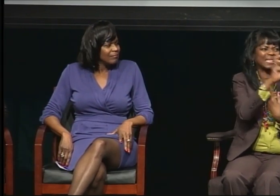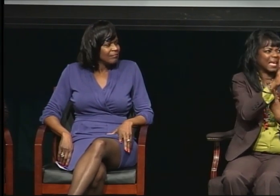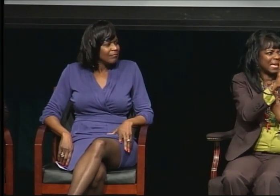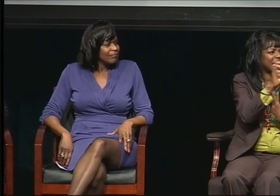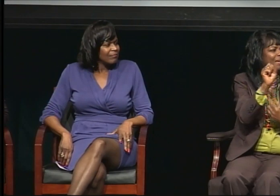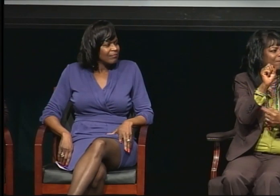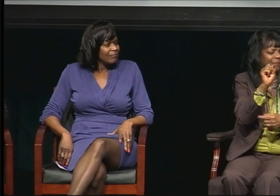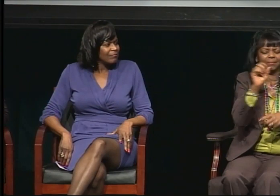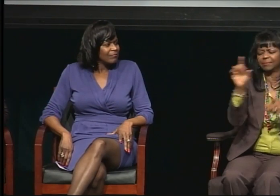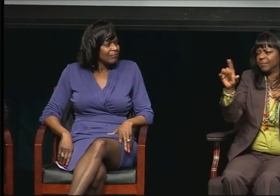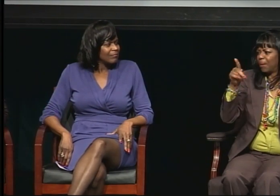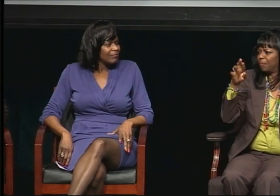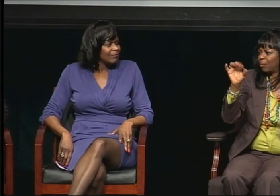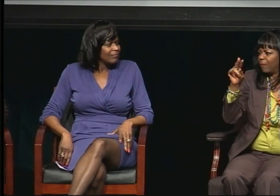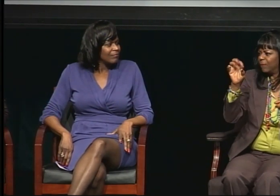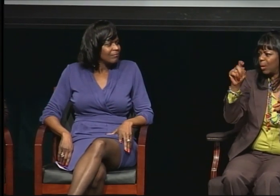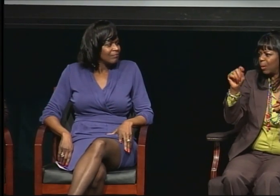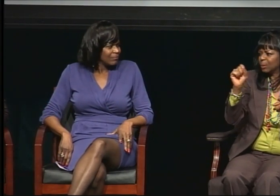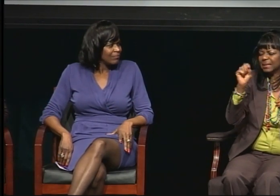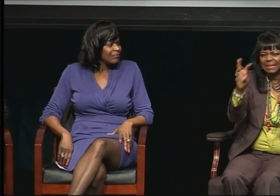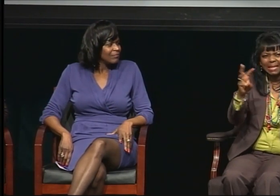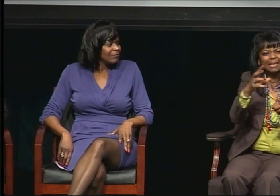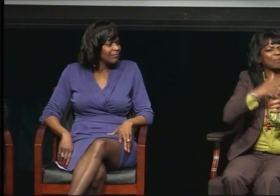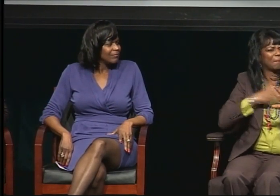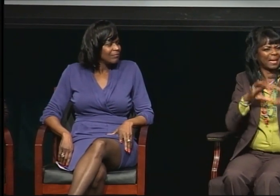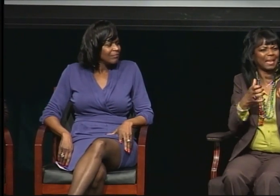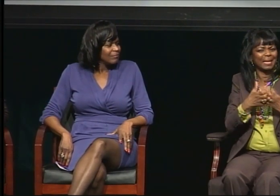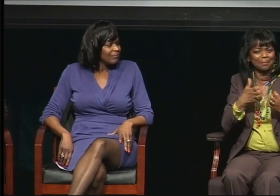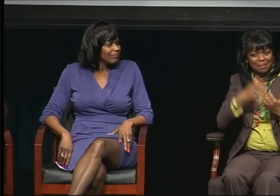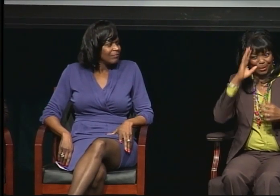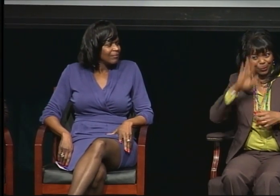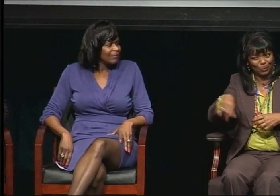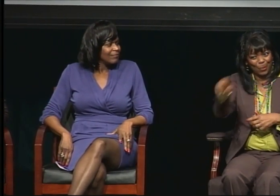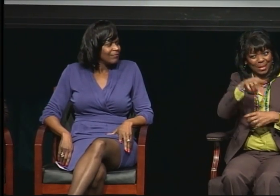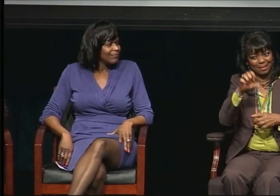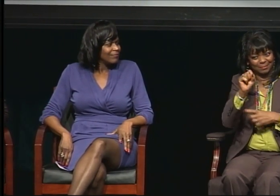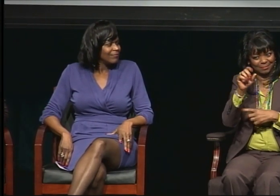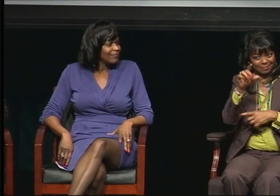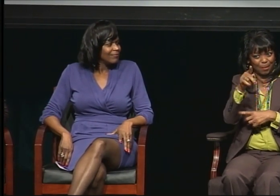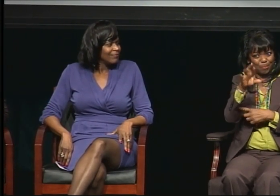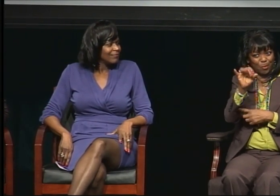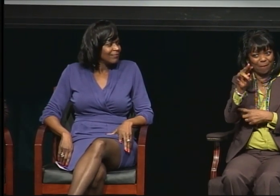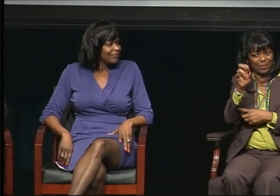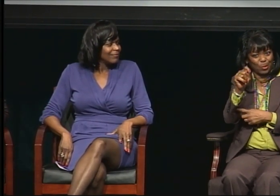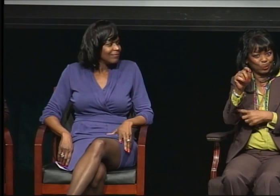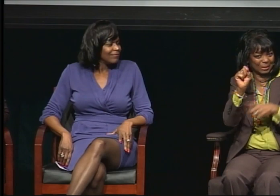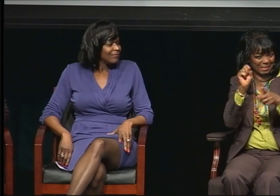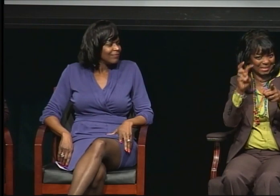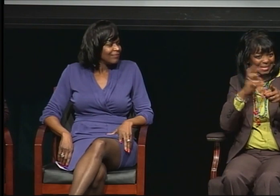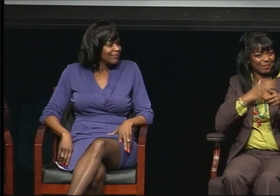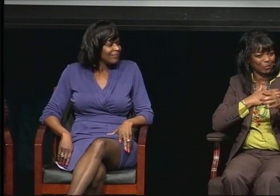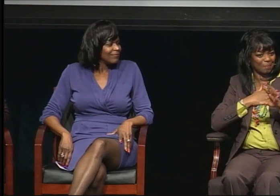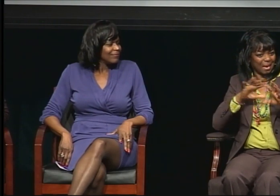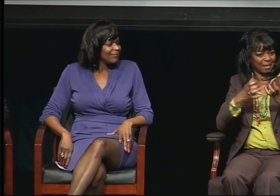was actually a classmate of mine from back in '77. So he was very supportive.